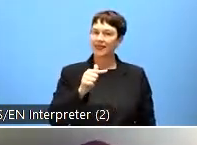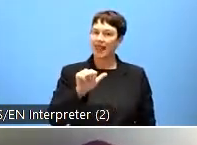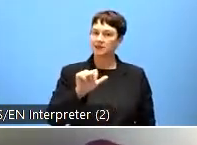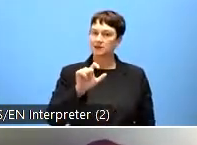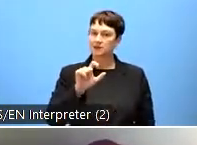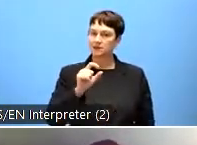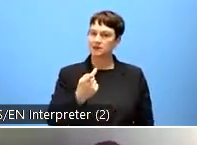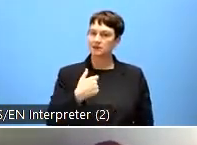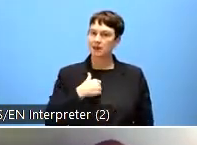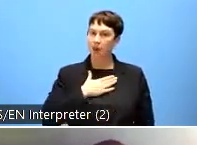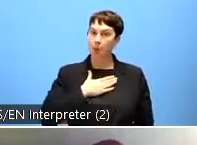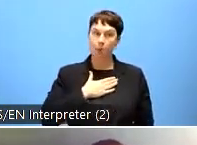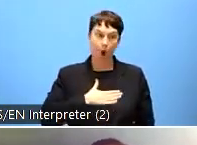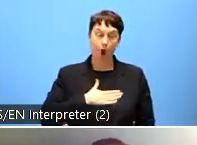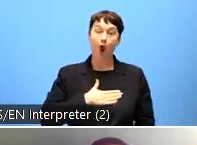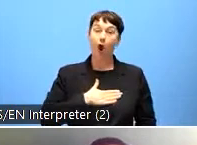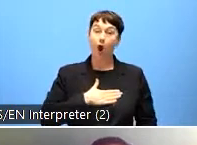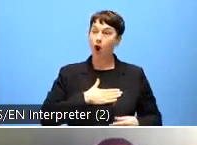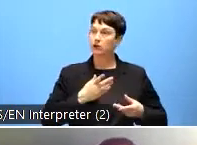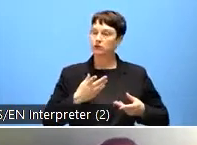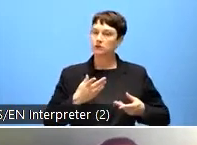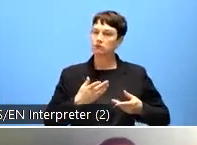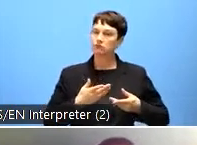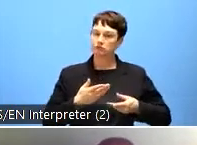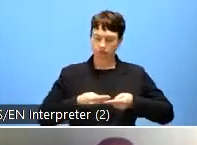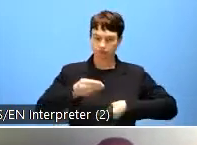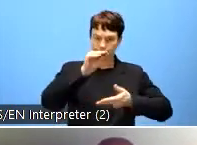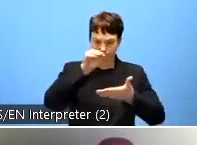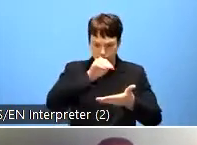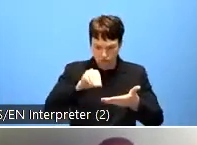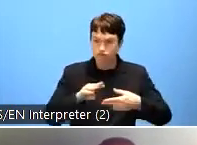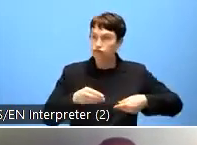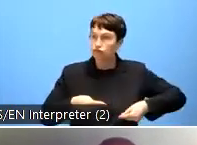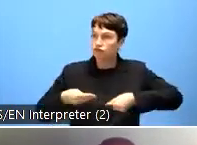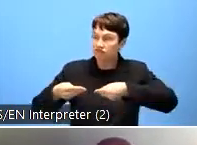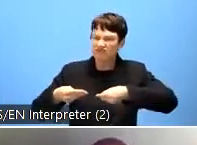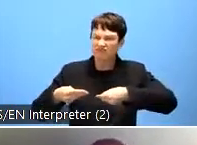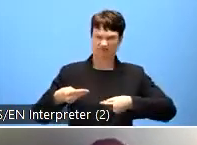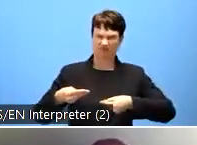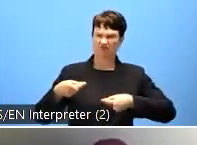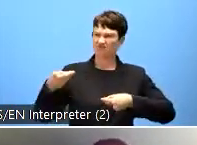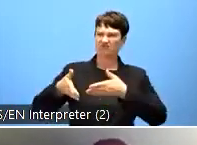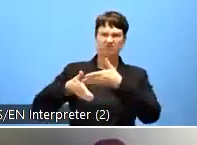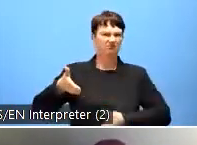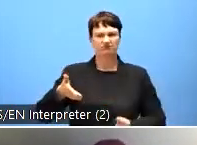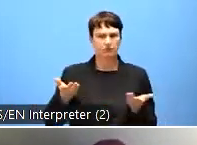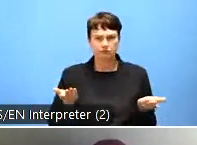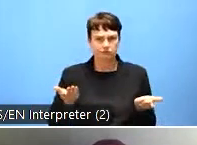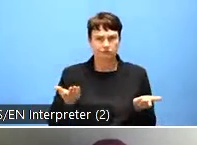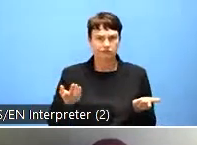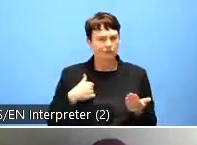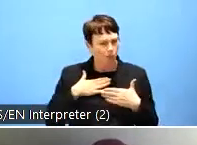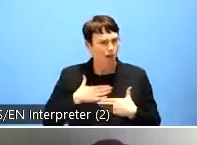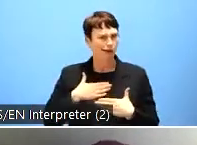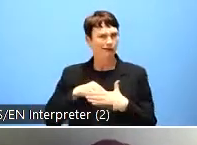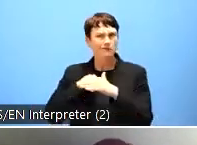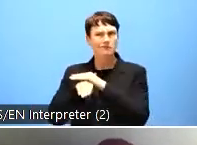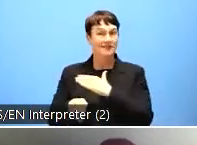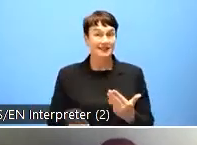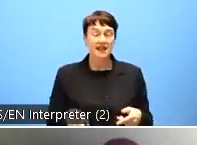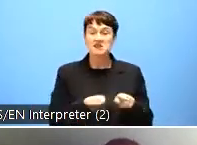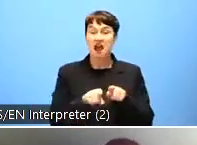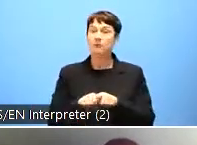We see also, that in a recent European Commission study, called E government benchmark 2022,